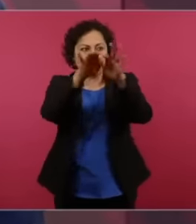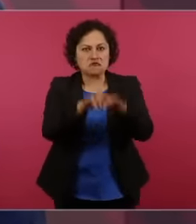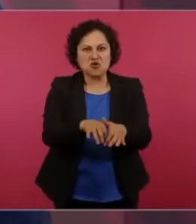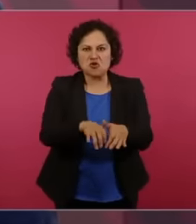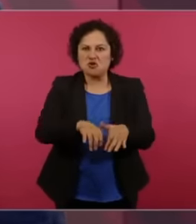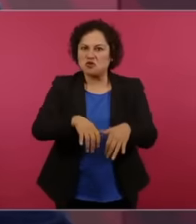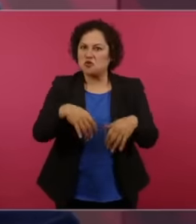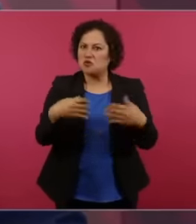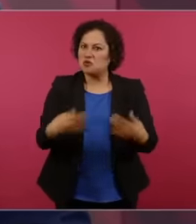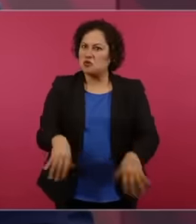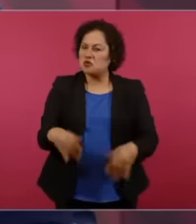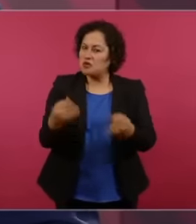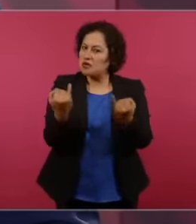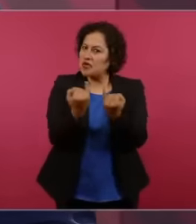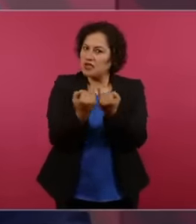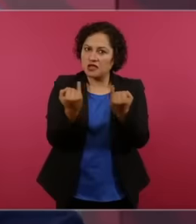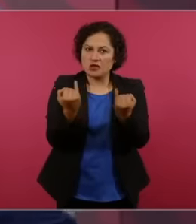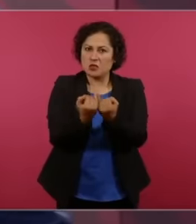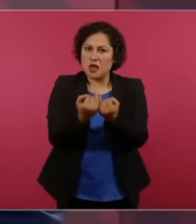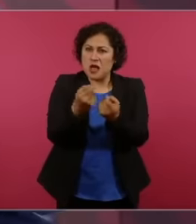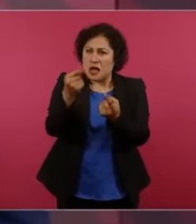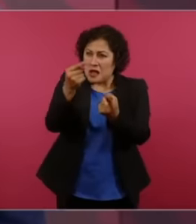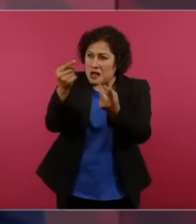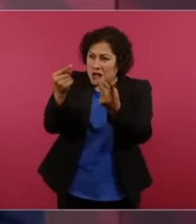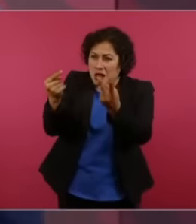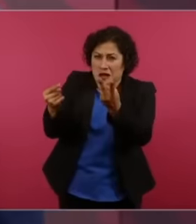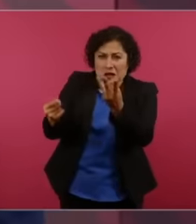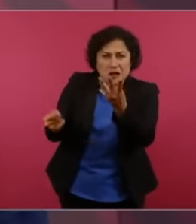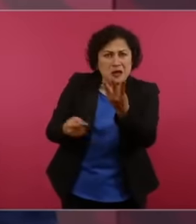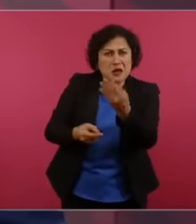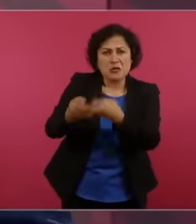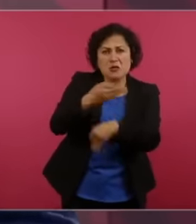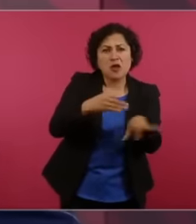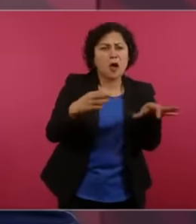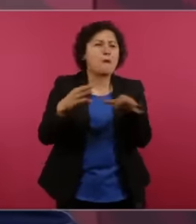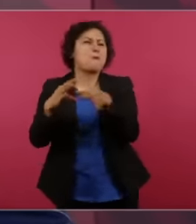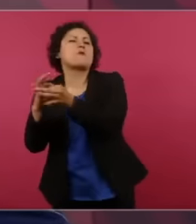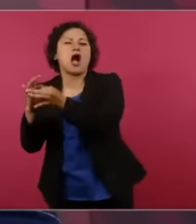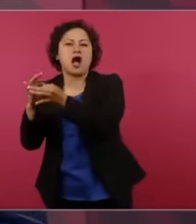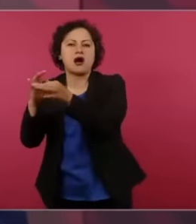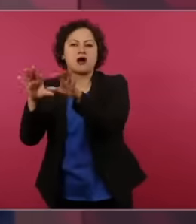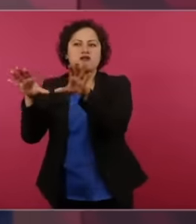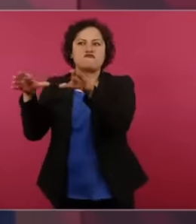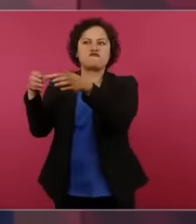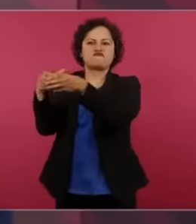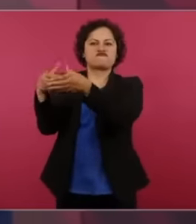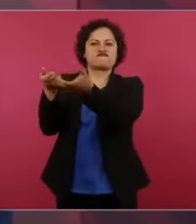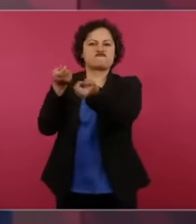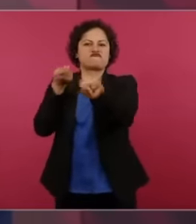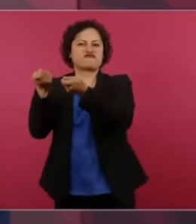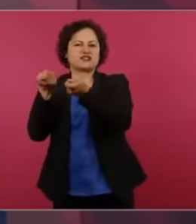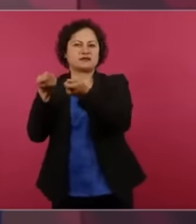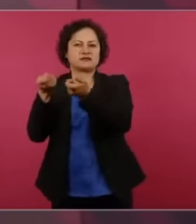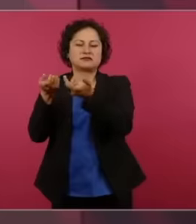delivered completely with honorable exceptions of